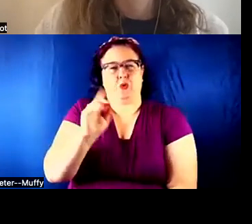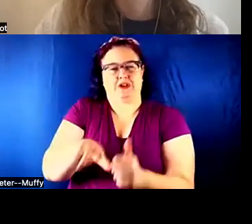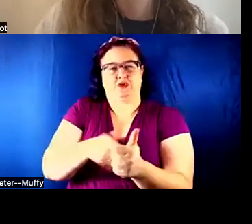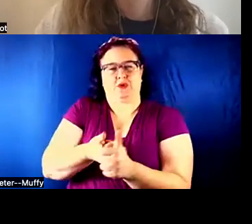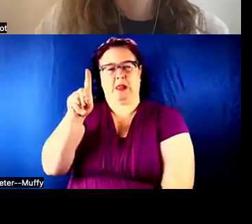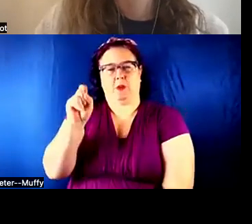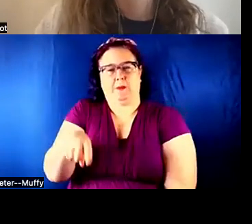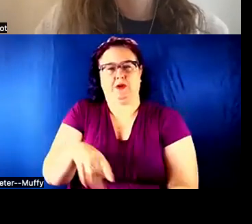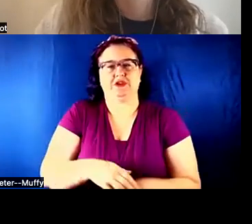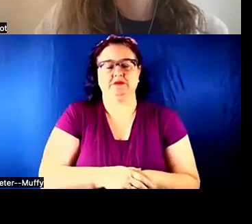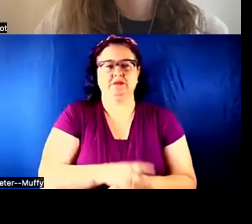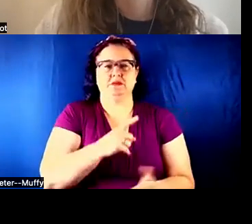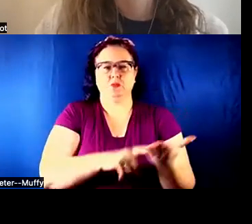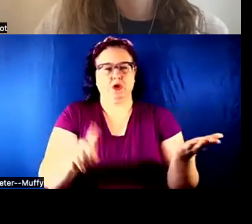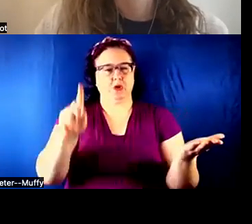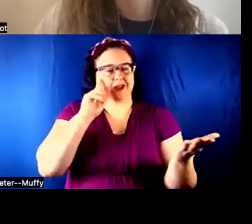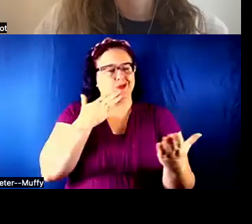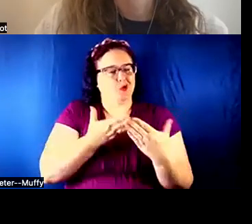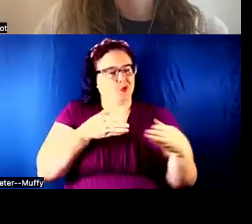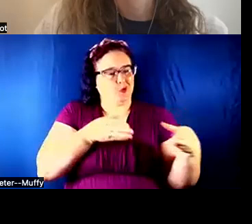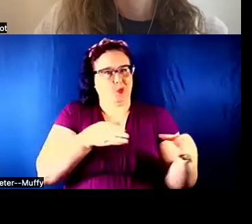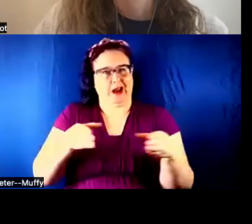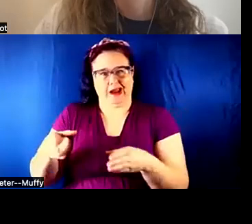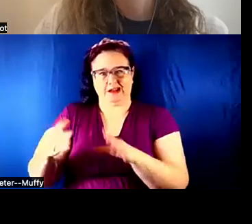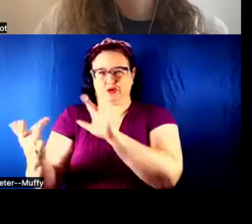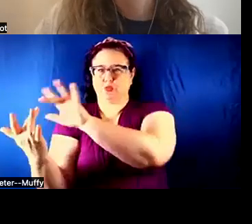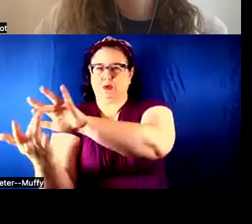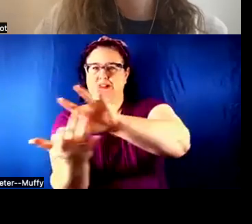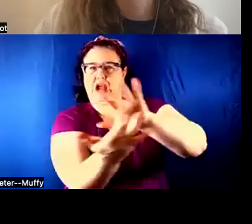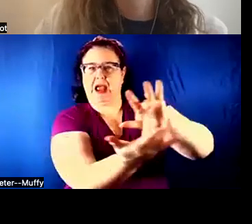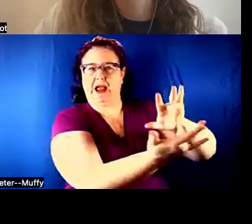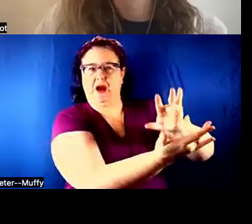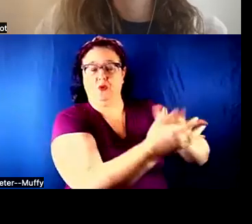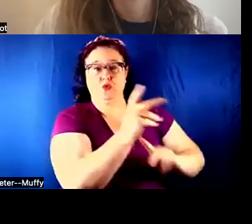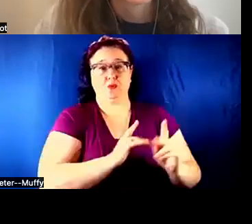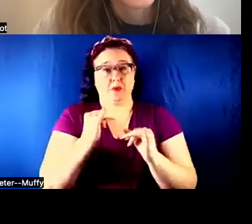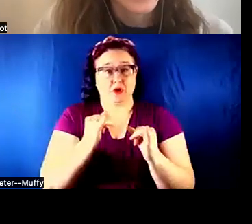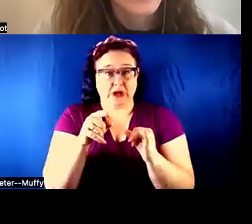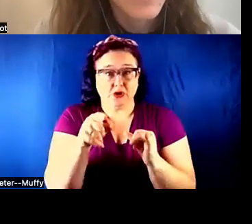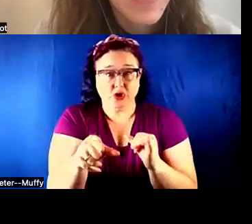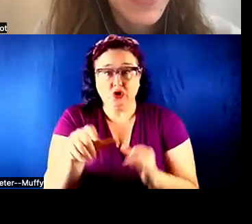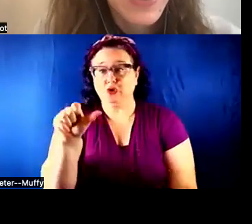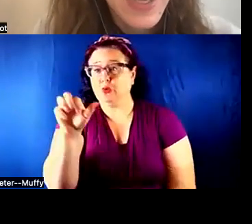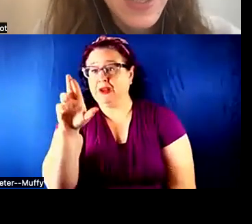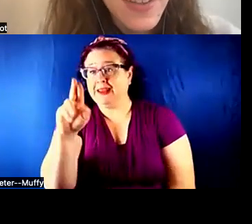What do you think are some good ways to reach out to people like you, Erin, -- Aaron, and you,